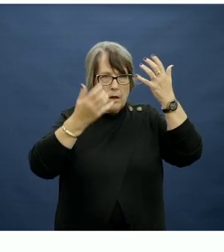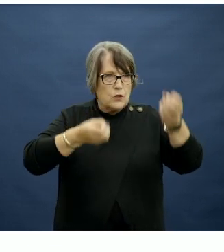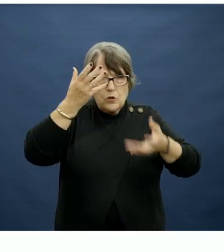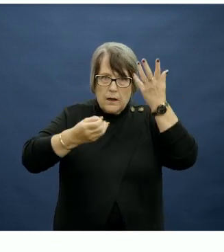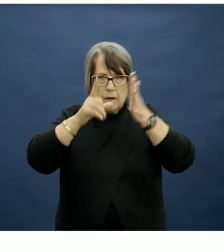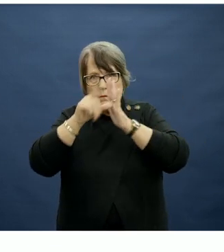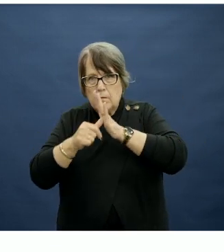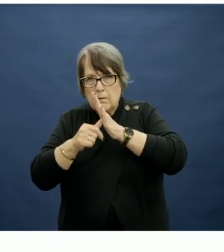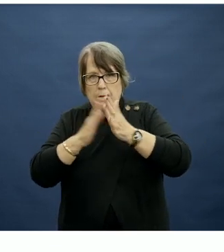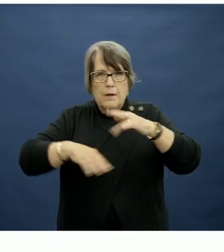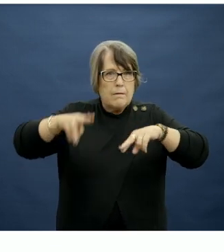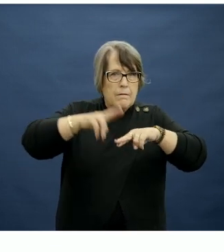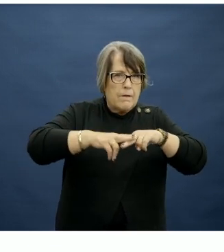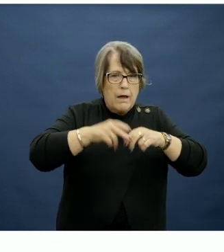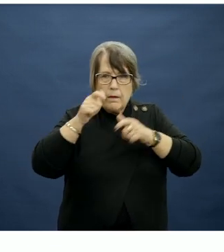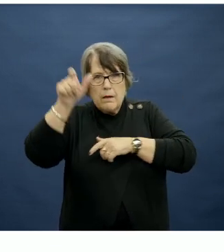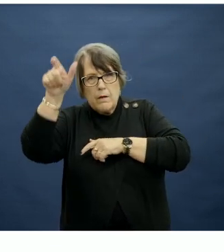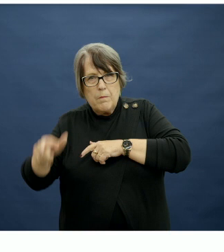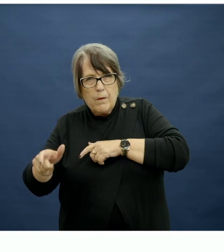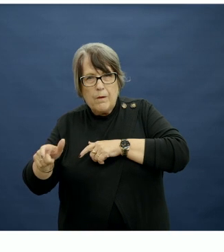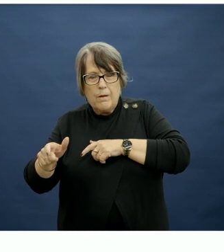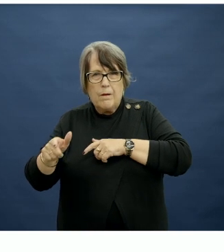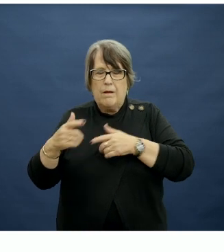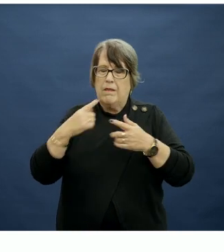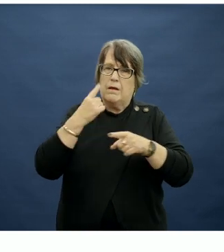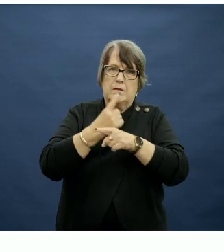that parents and caregivers commonly voice.